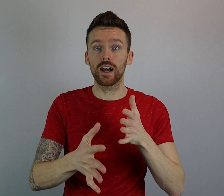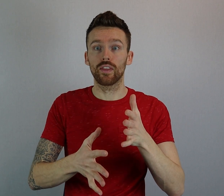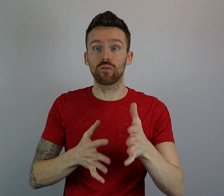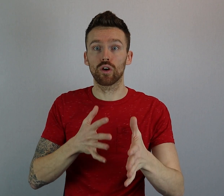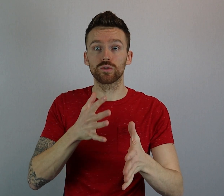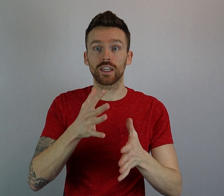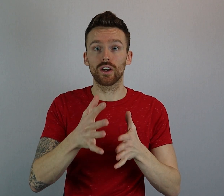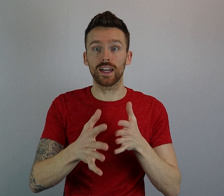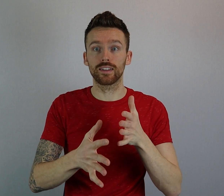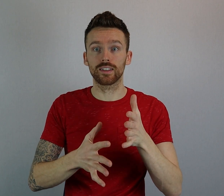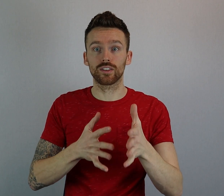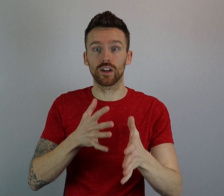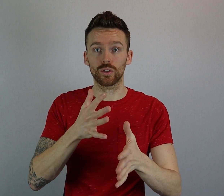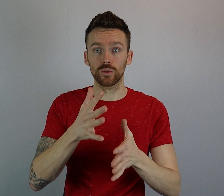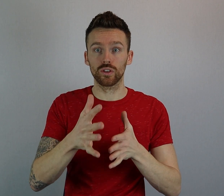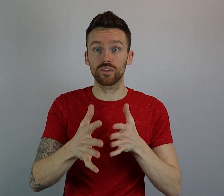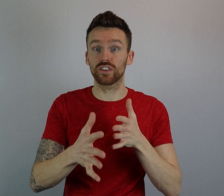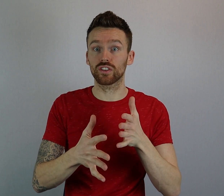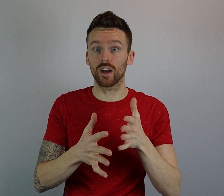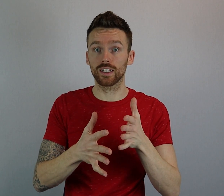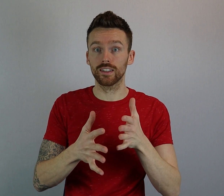and then rotate your hands in circles for signed.